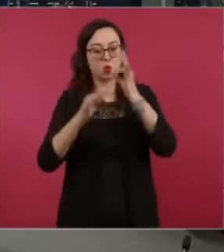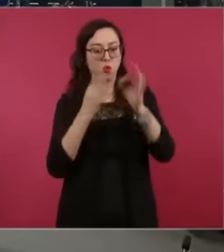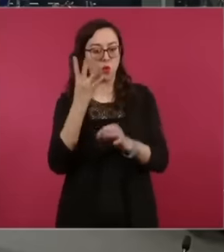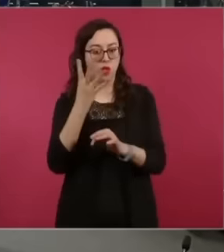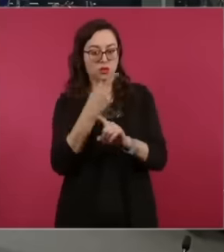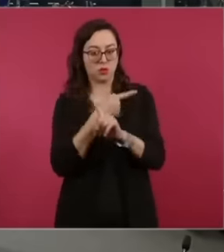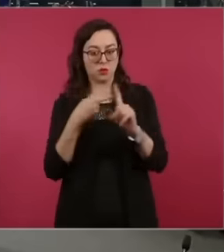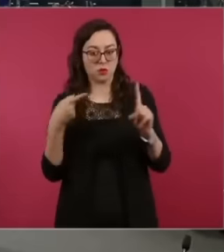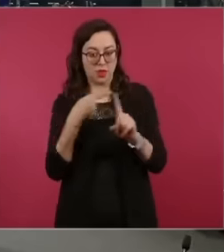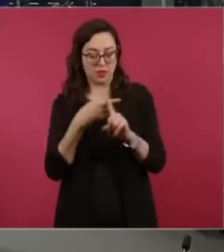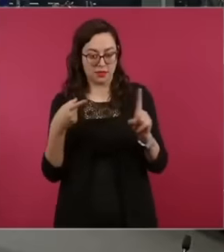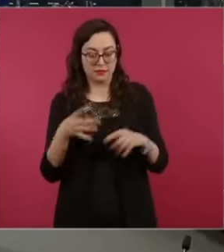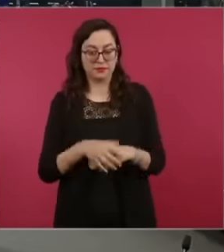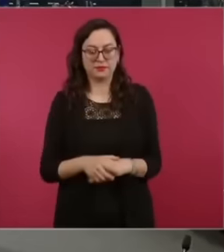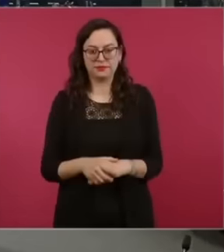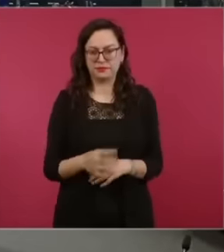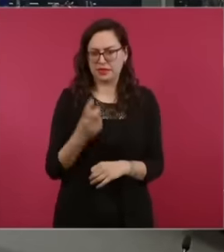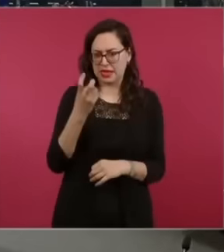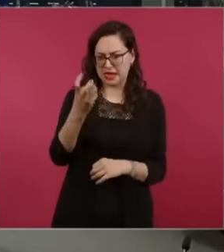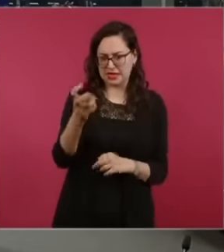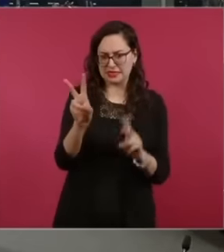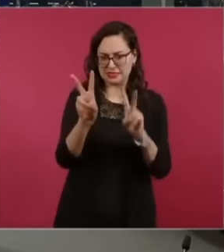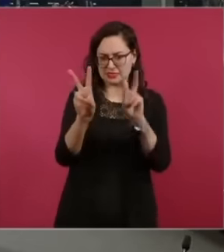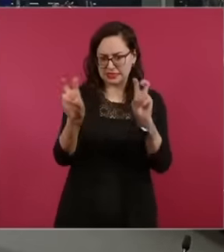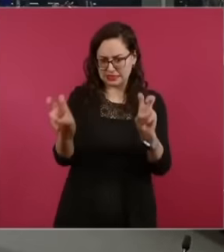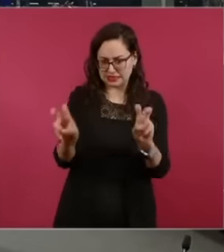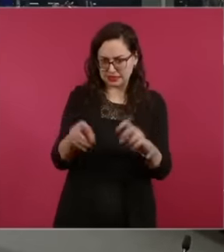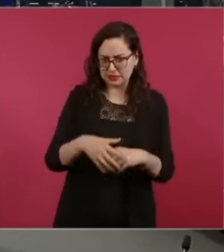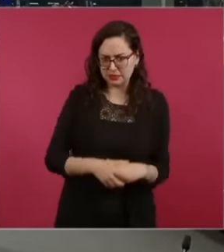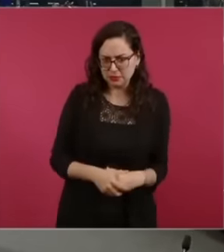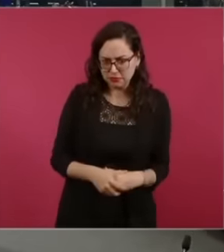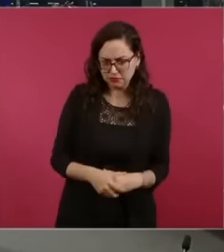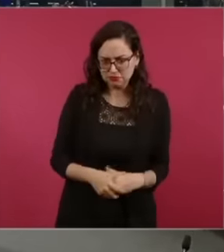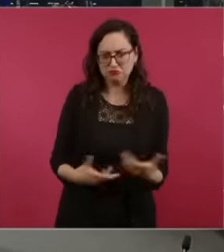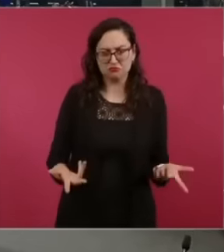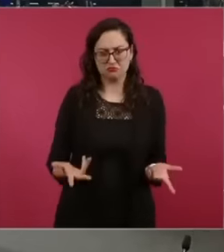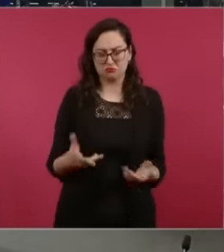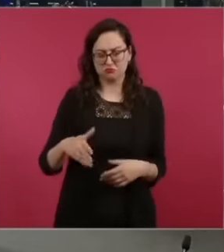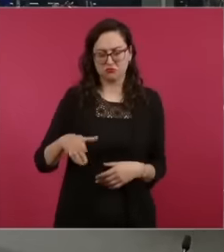respect to the subject I would like to take what the colleague of the day just commented if